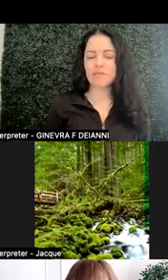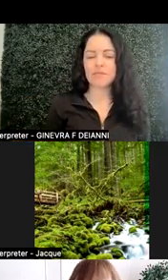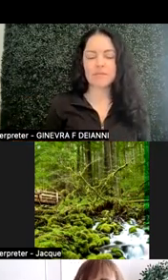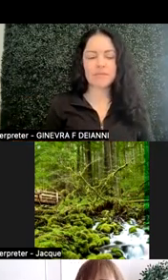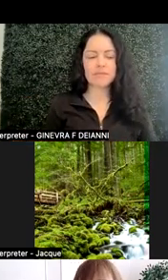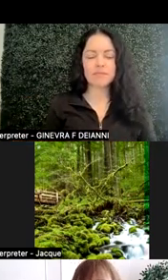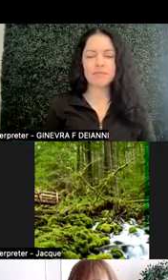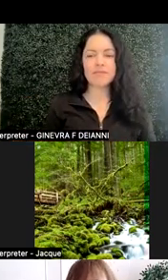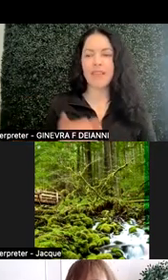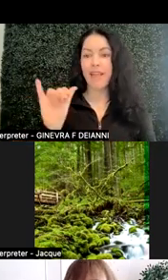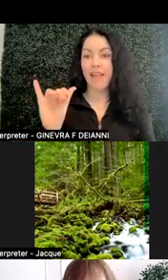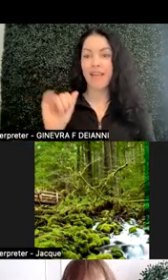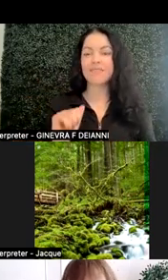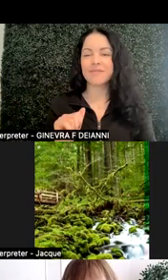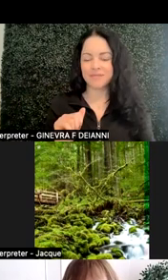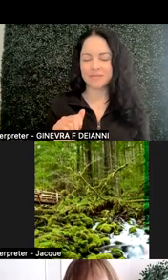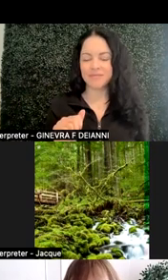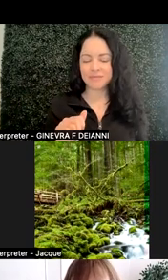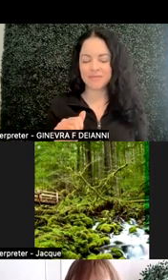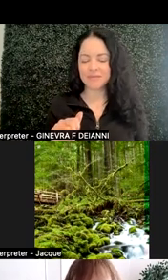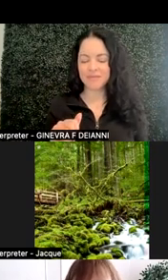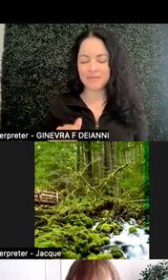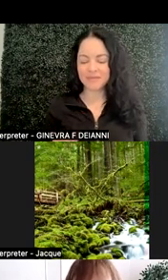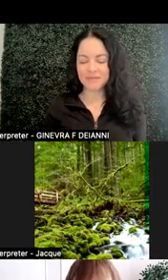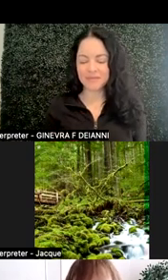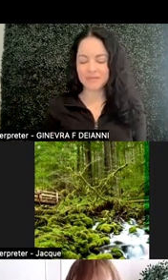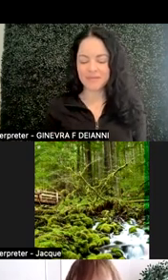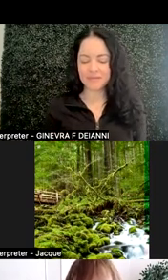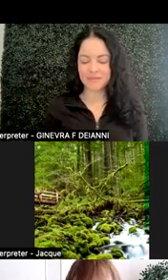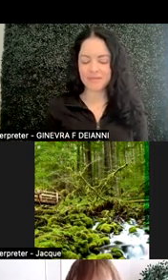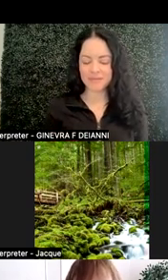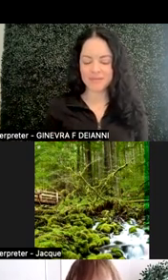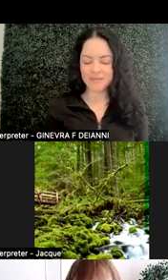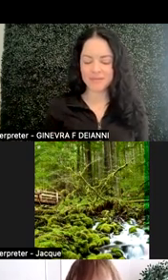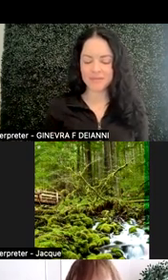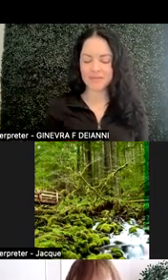Ah, there's scrolls in the chat. Thank you for the reminder.